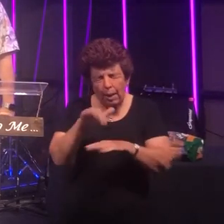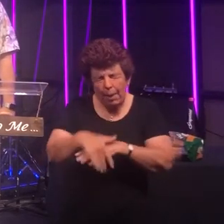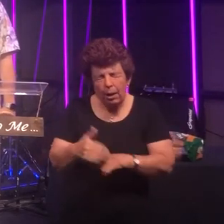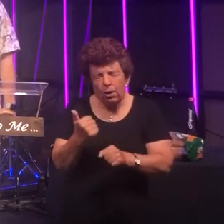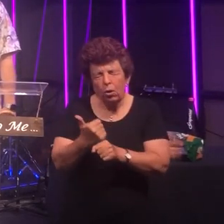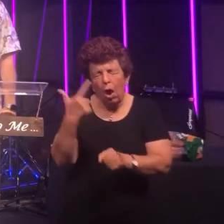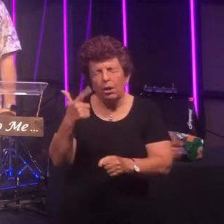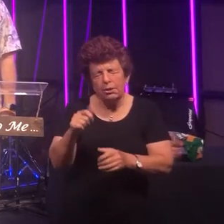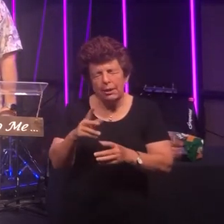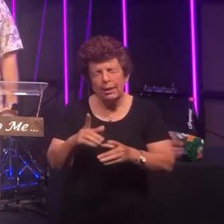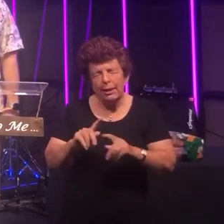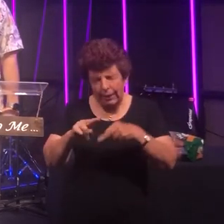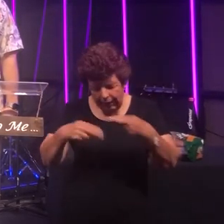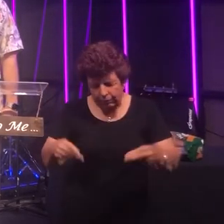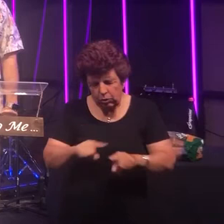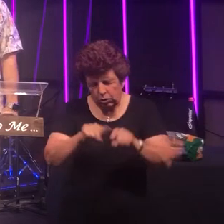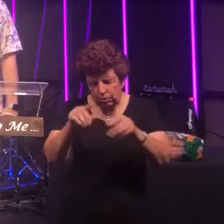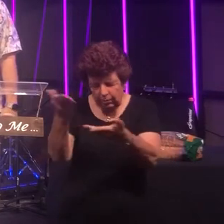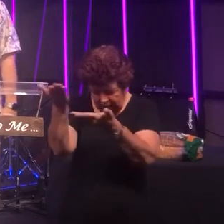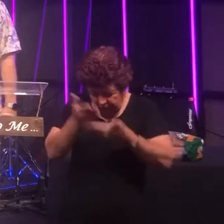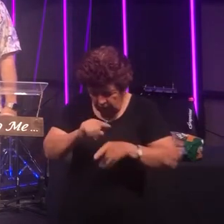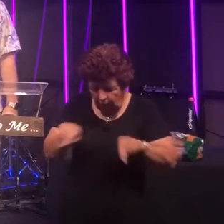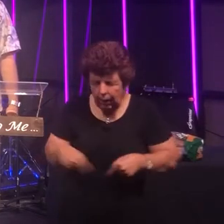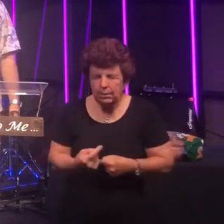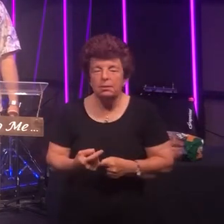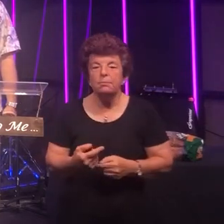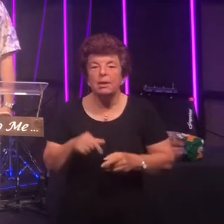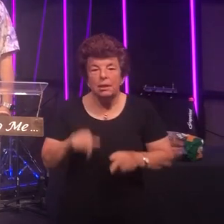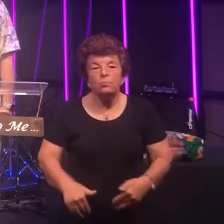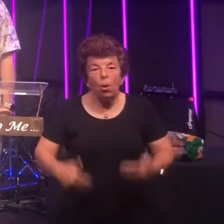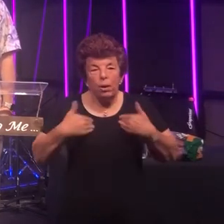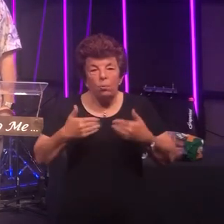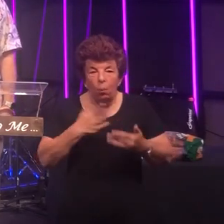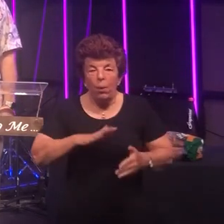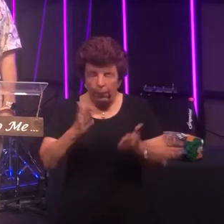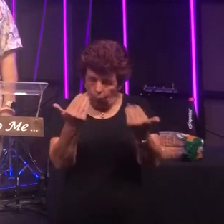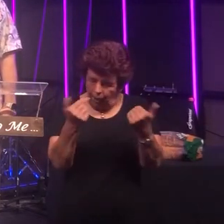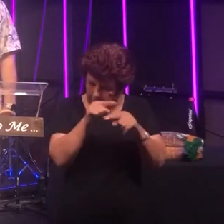to us! This morning we just want to welcome you if you're visiting with us